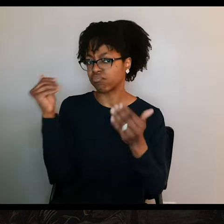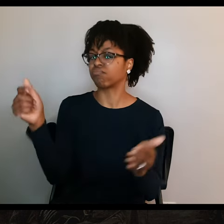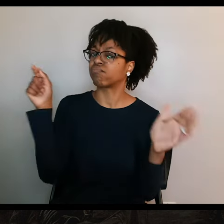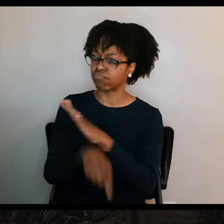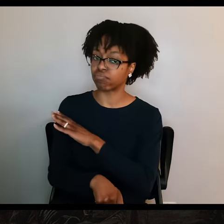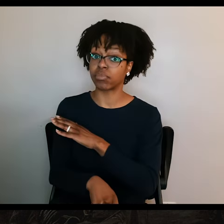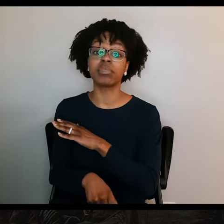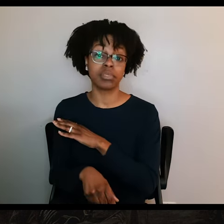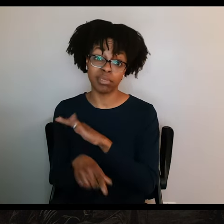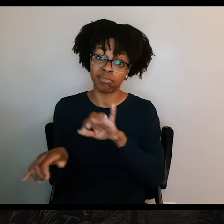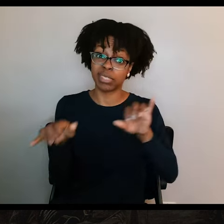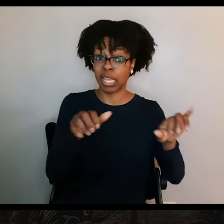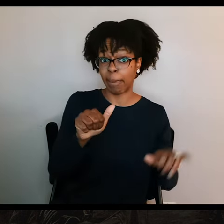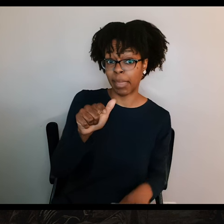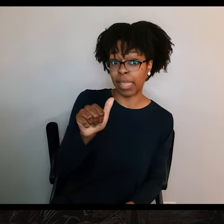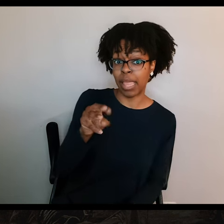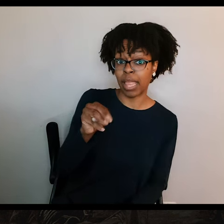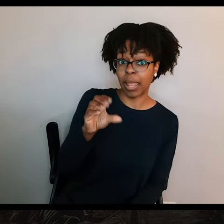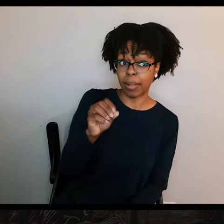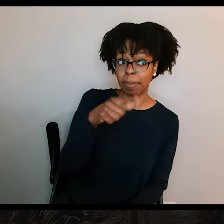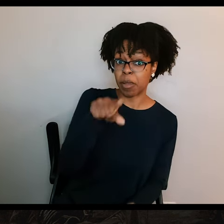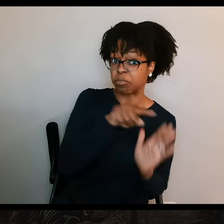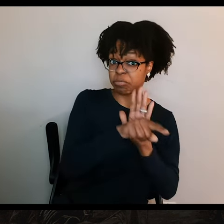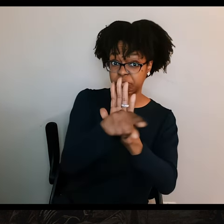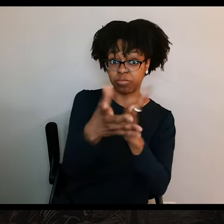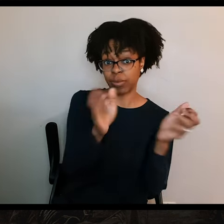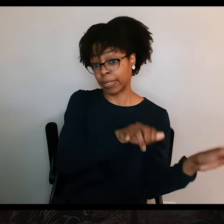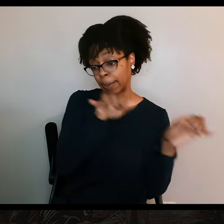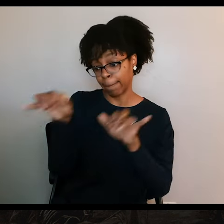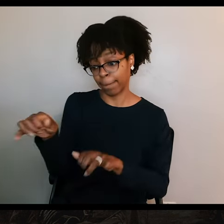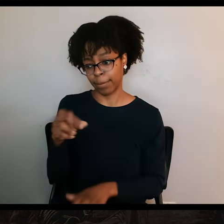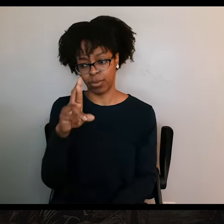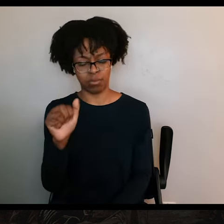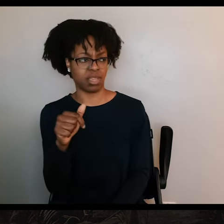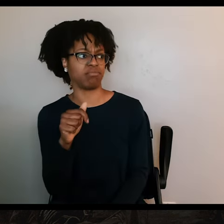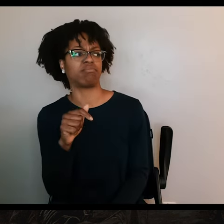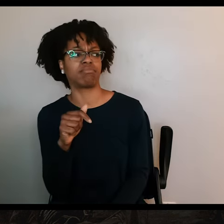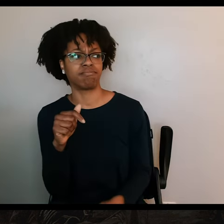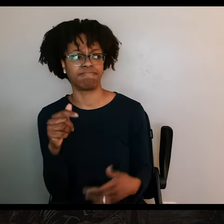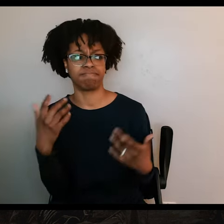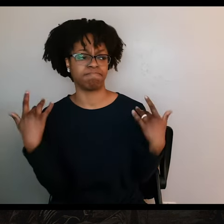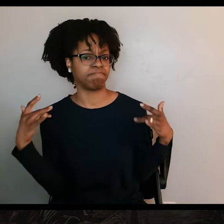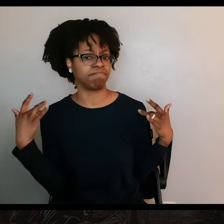the defenders of the Alamo. And he intended the same thing for the Goliad prisoners. Urrea, for his part though, wanted nothing